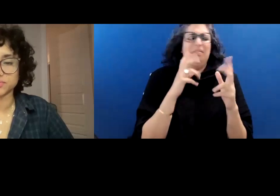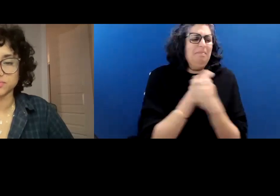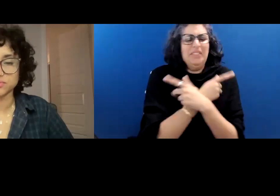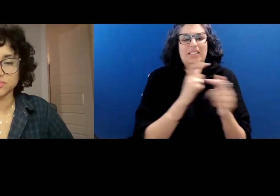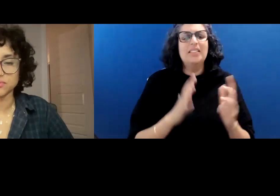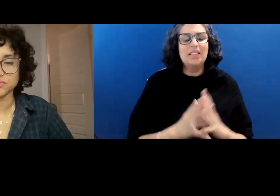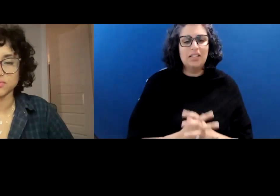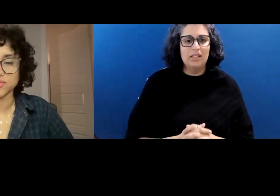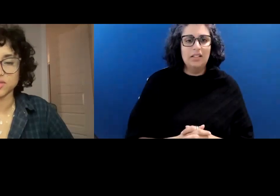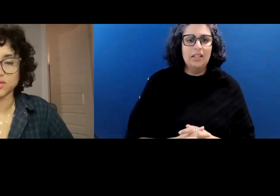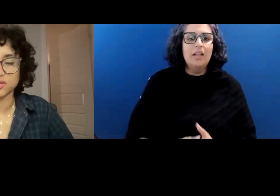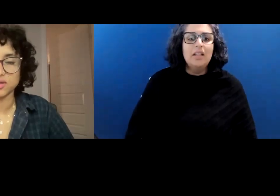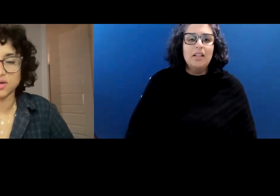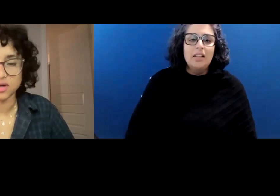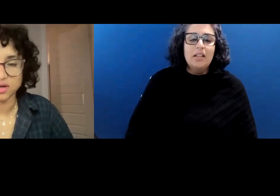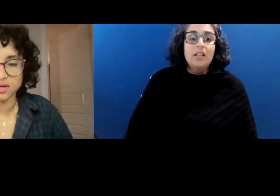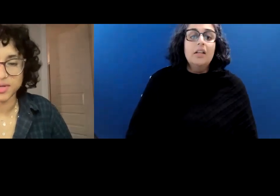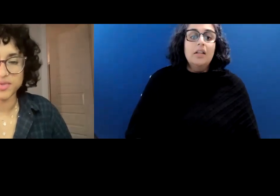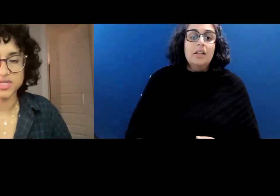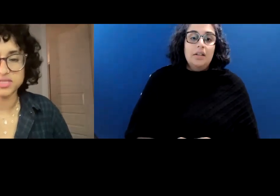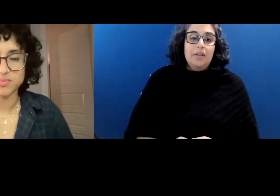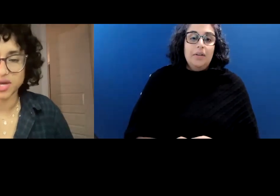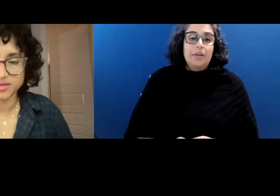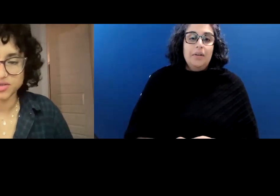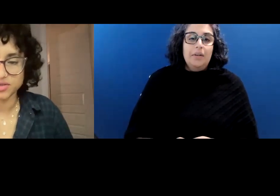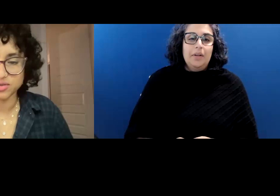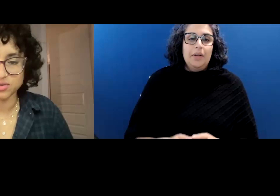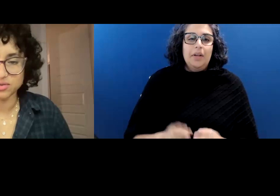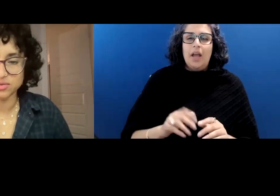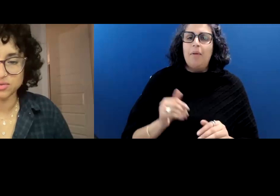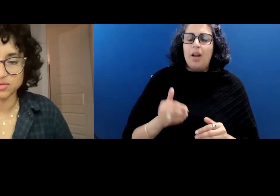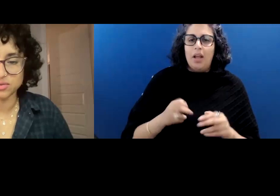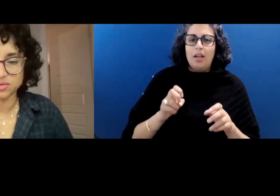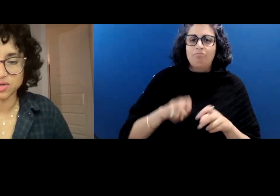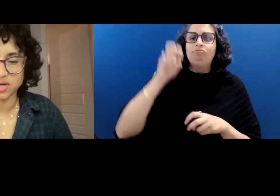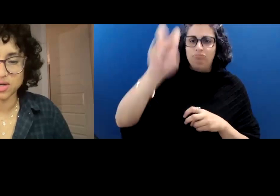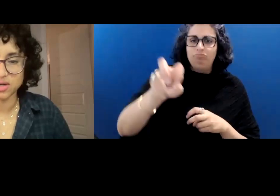I'm gonna skip ahead to.